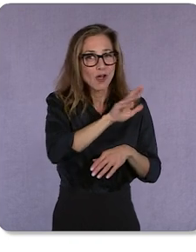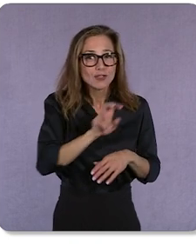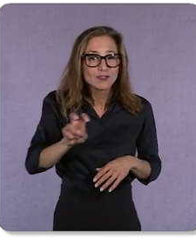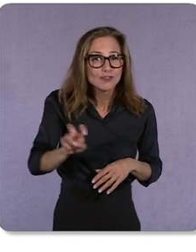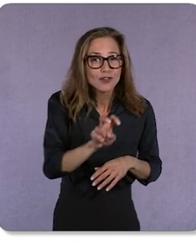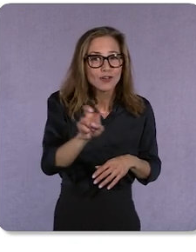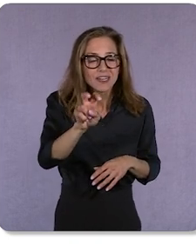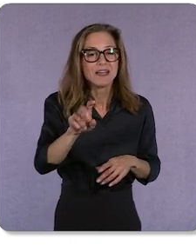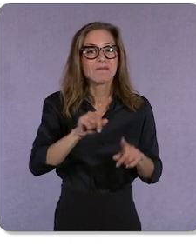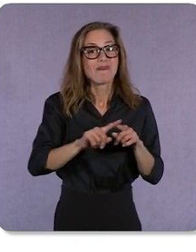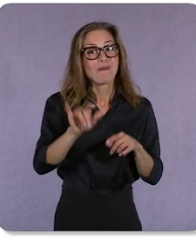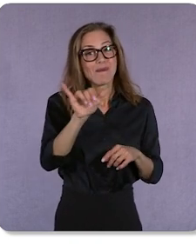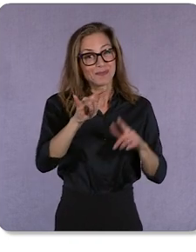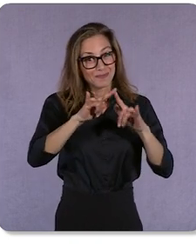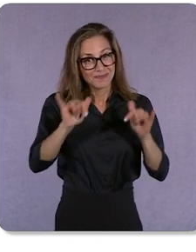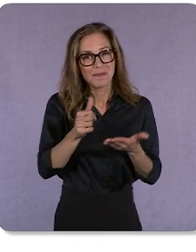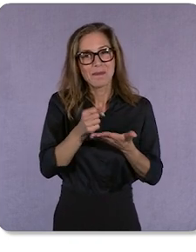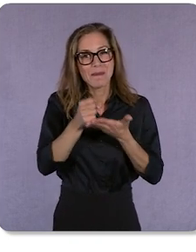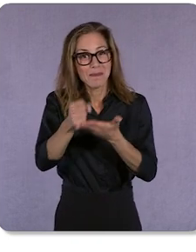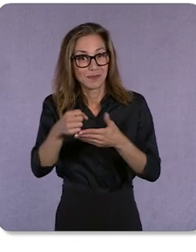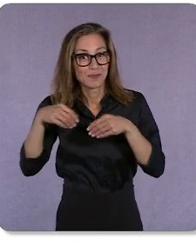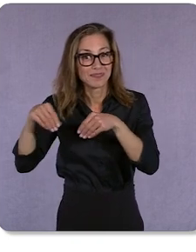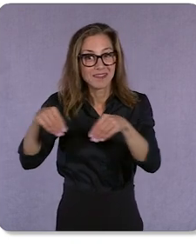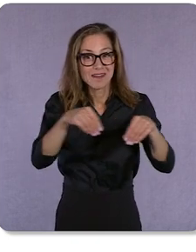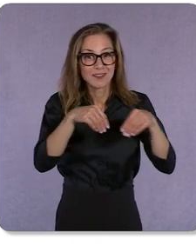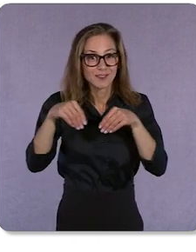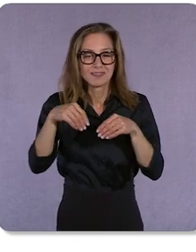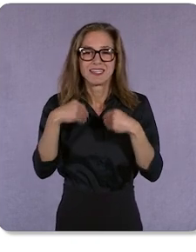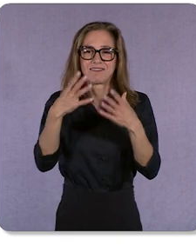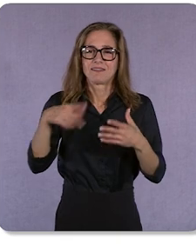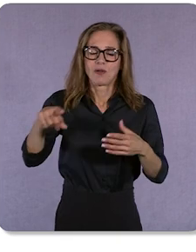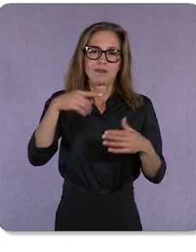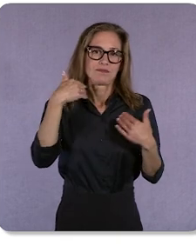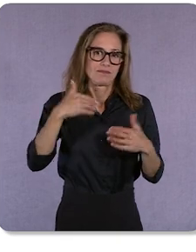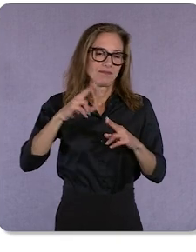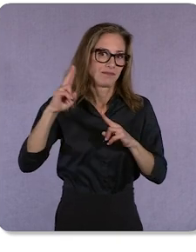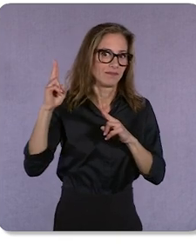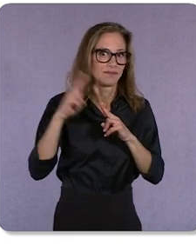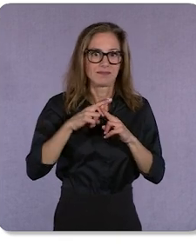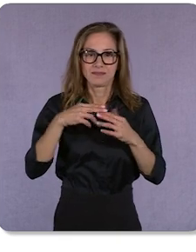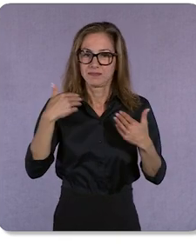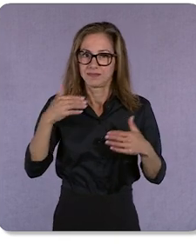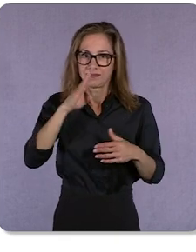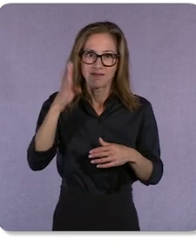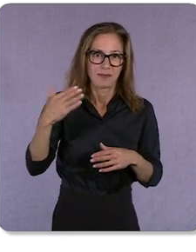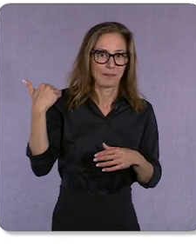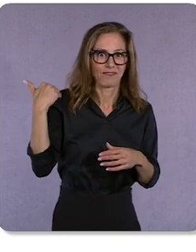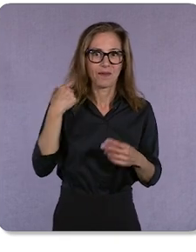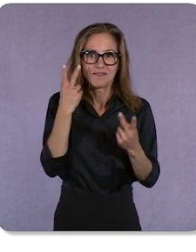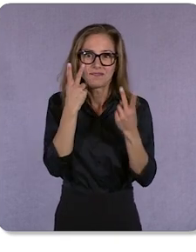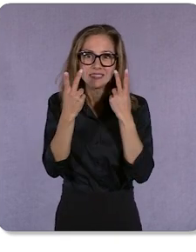also aids retailers — offering unprecedented visibility and control of their business.